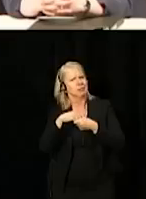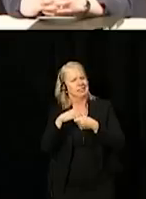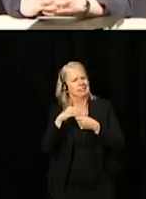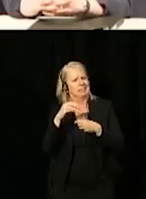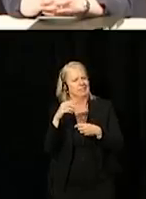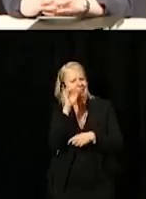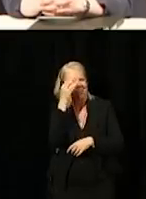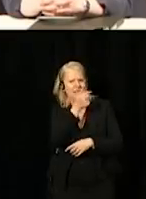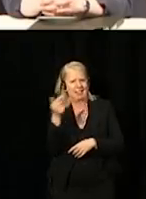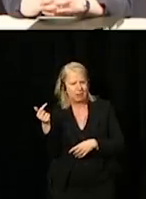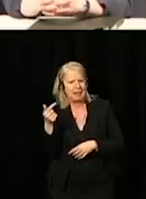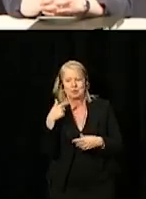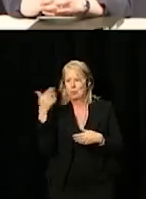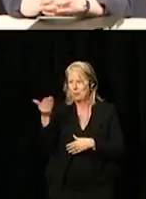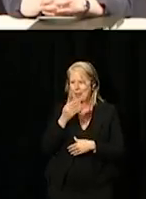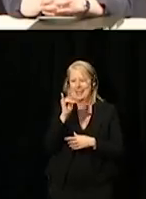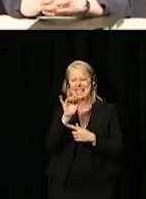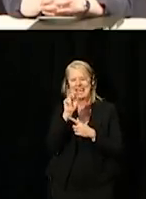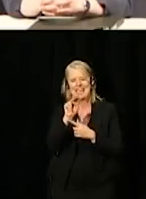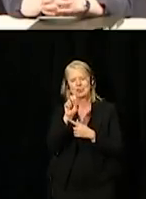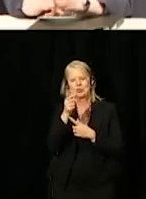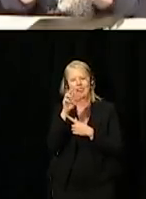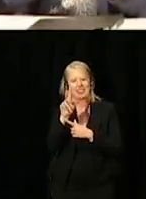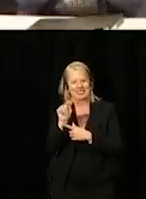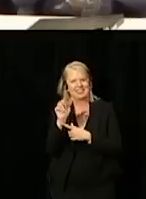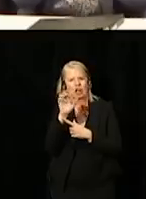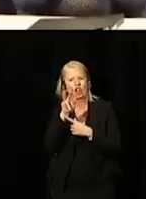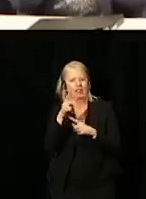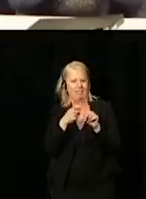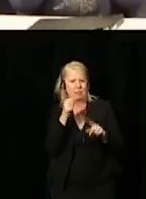Please, everybody, let us welcome Mr. Ian Schugart, the clerk of the Privy Council.